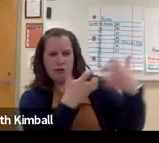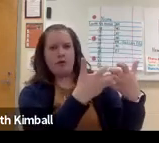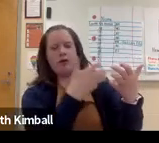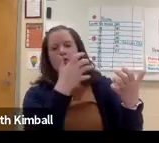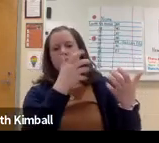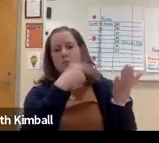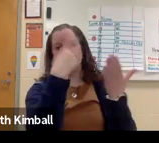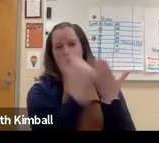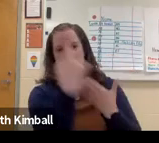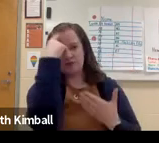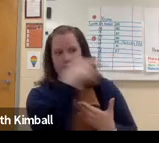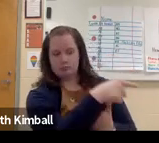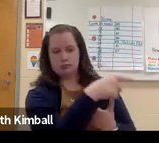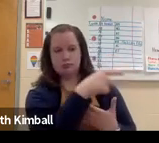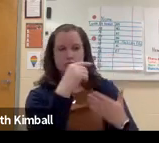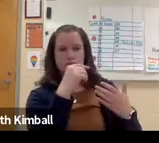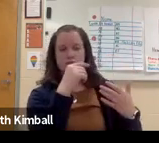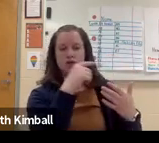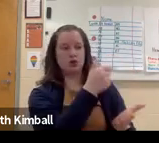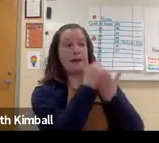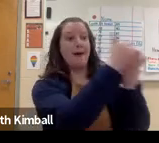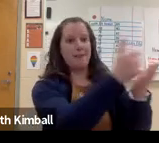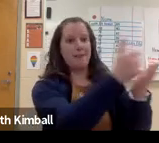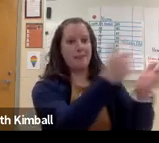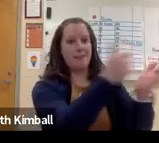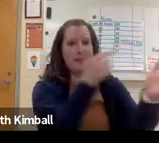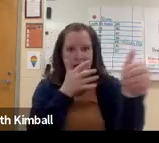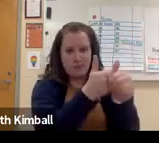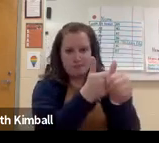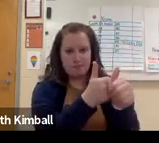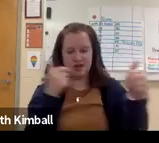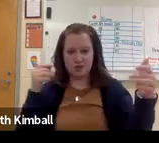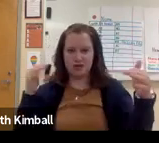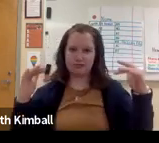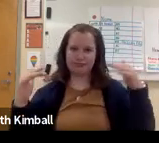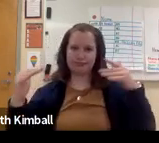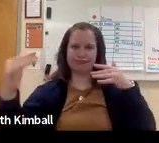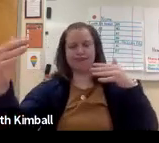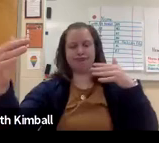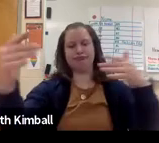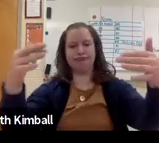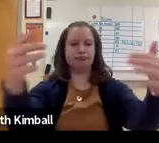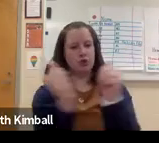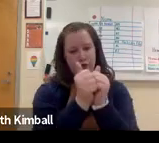more enrichment type projects for your students that are more advanced, and then helping